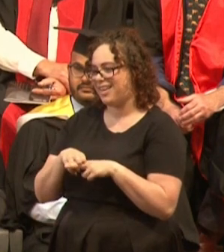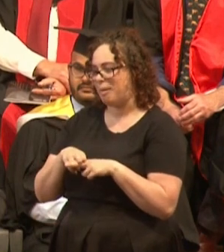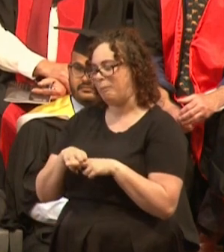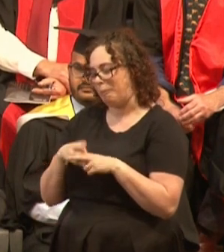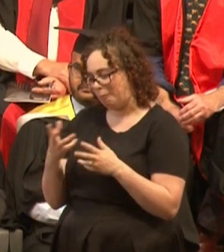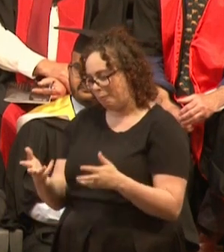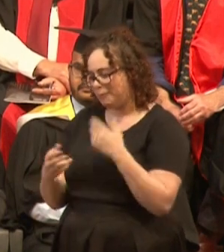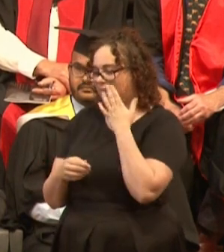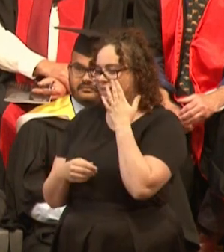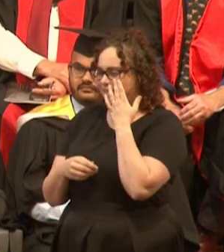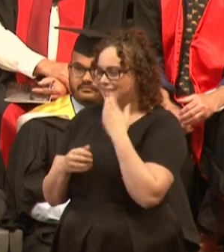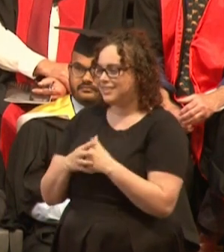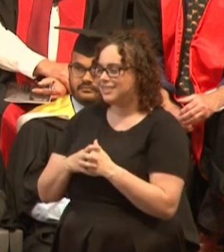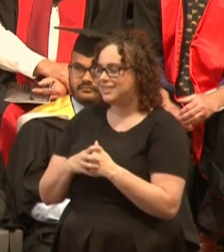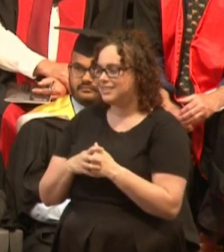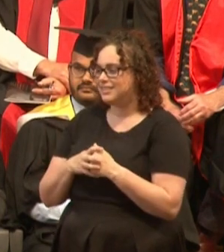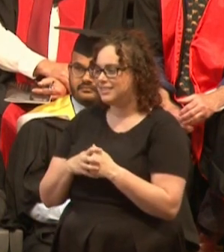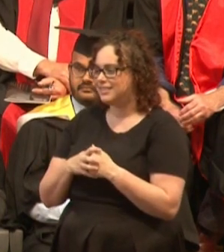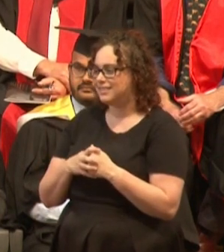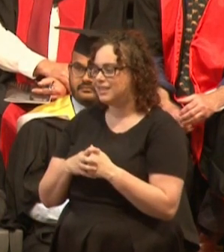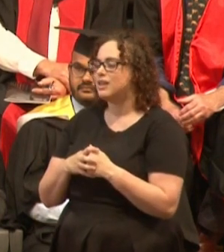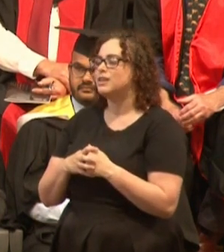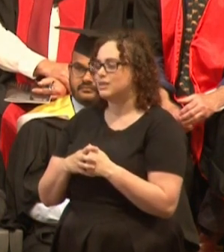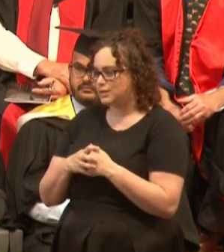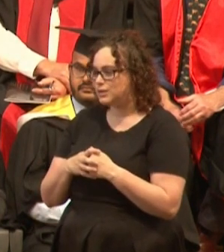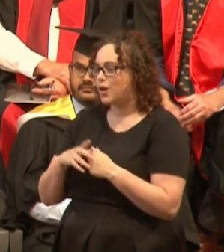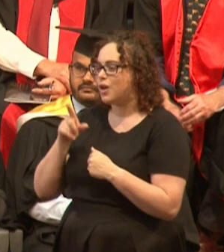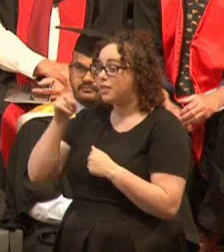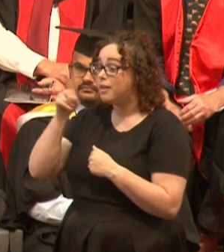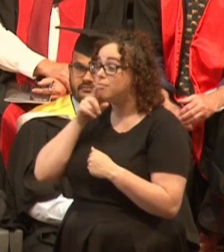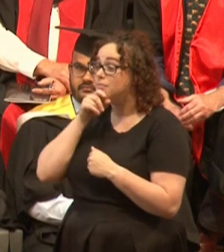Upon meeting him for the first time, he was the first to admit he was wrong,